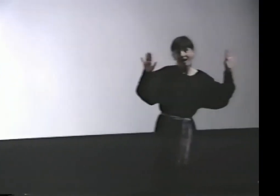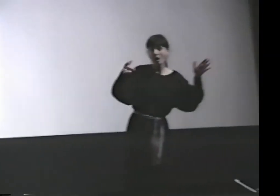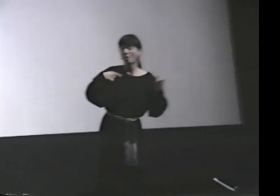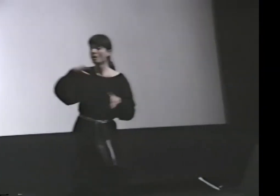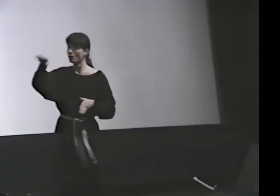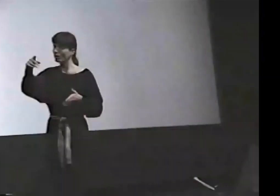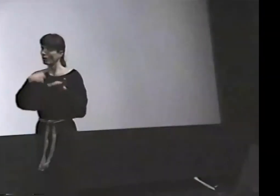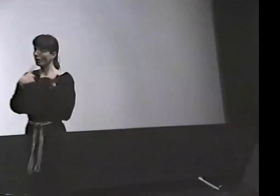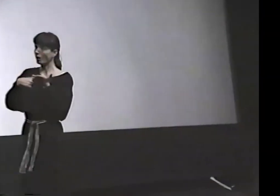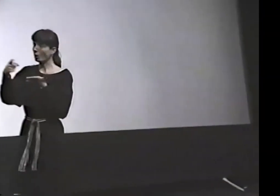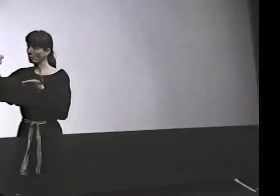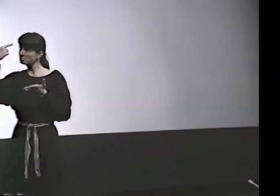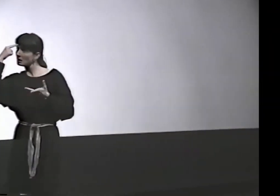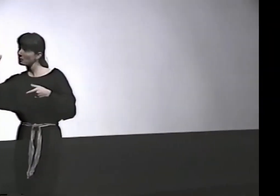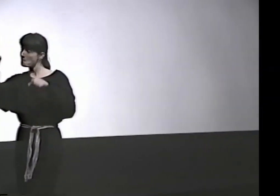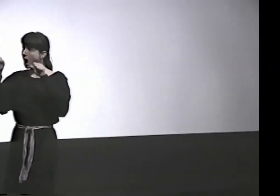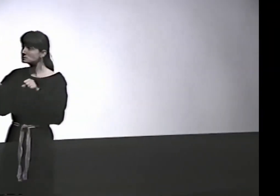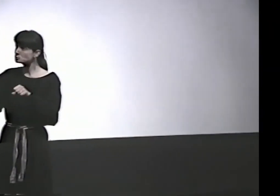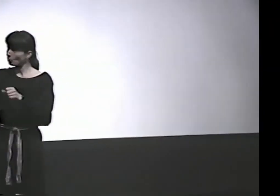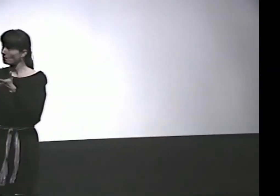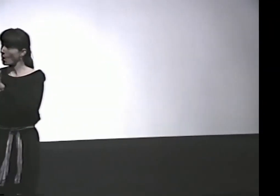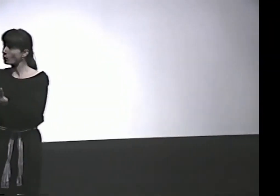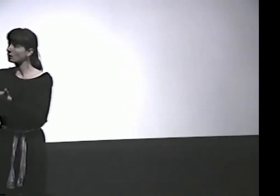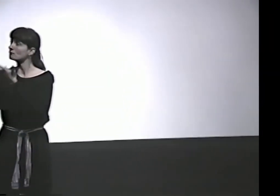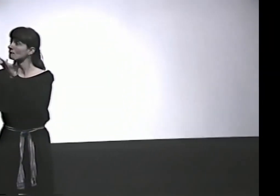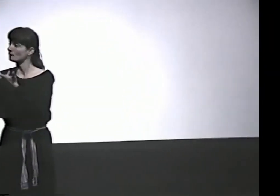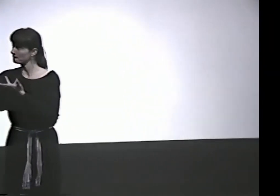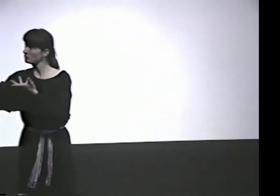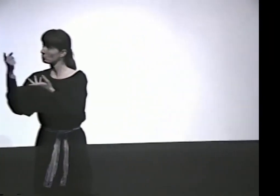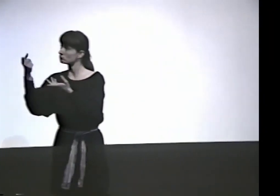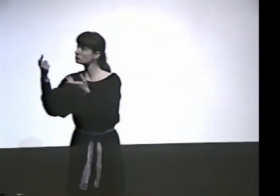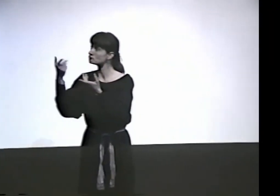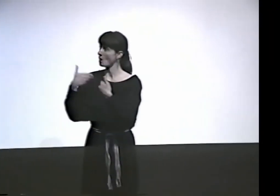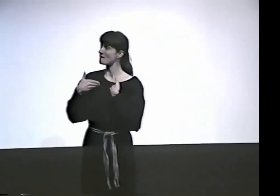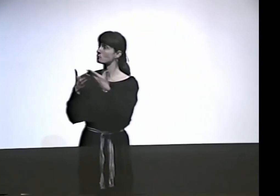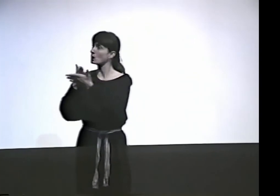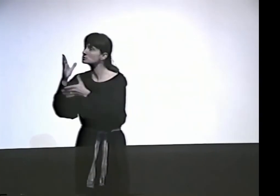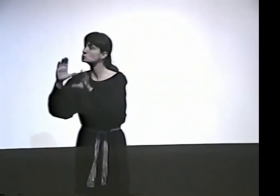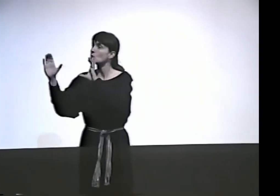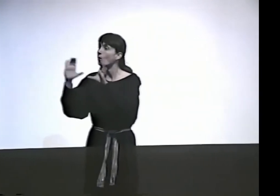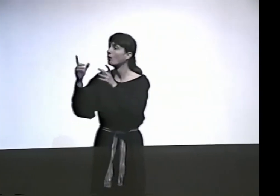"YOU KNOW, I THINK WHAT YOU'RE DOING IS POETRY" AND NOT LABEL IT MYSELF AND SAY, "THAT'S POETRY" AND WALK AWAY.